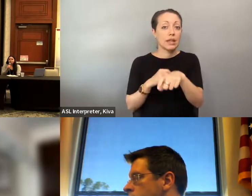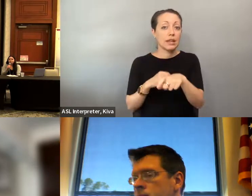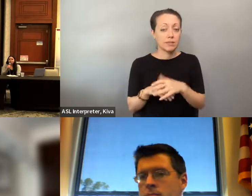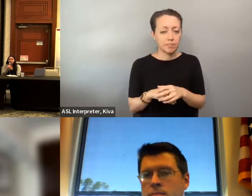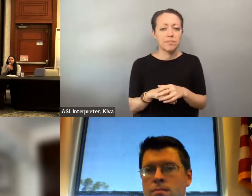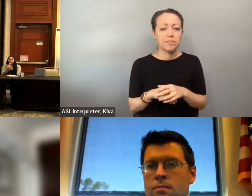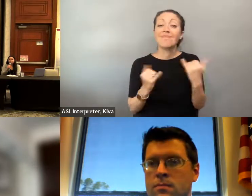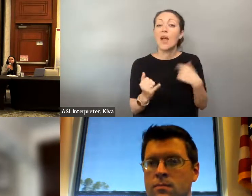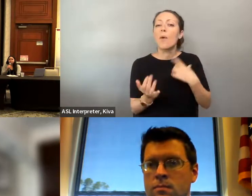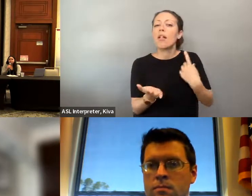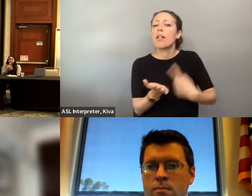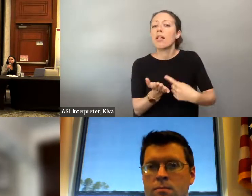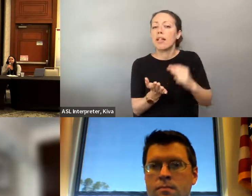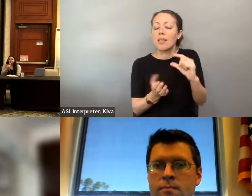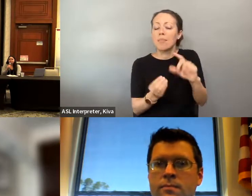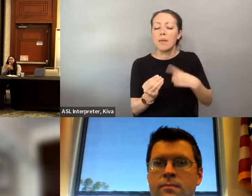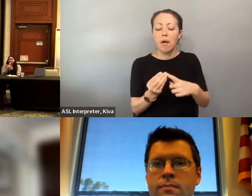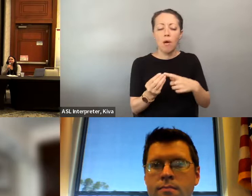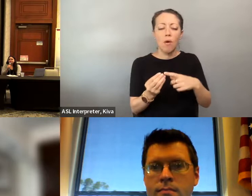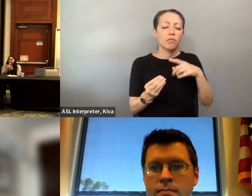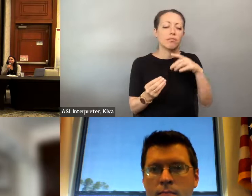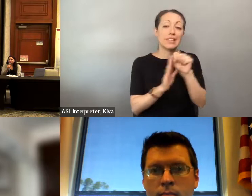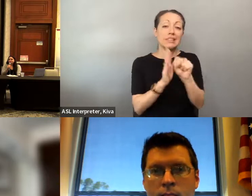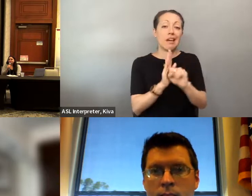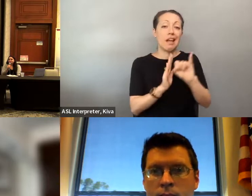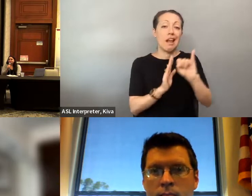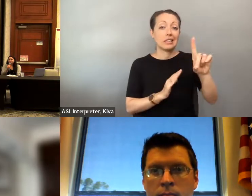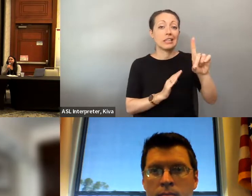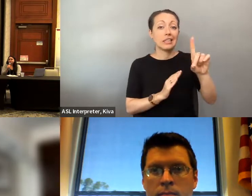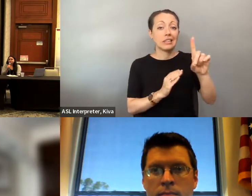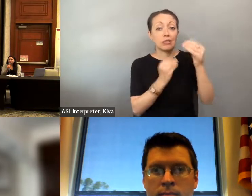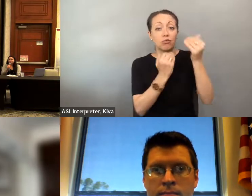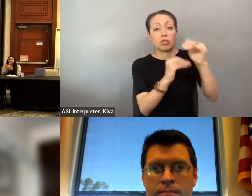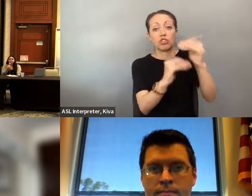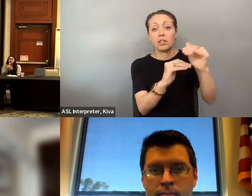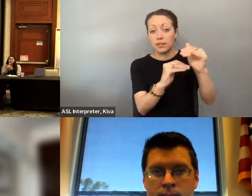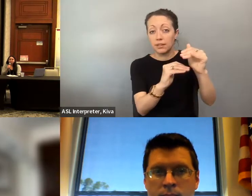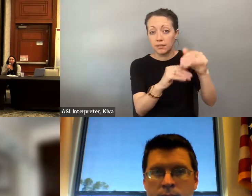When necessary, for things like name changes, and we are here to talk about I'm here to talk about state id a bit and kind of jump. talk about state ID a bit, and kind of jump into why there Into why there are so many restrictions around State Id.